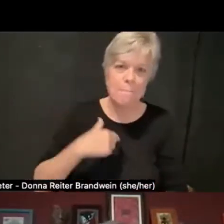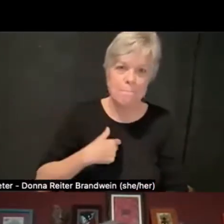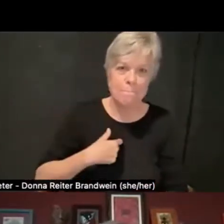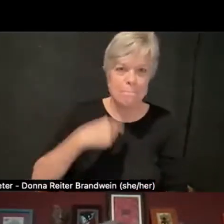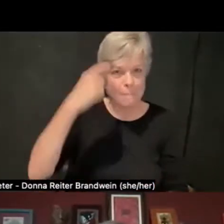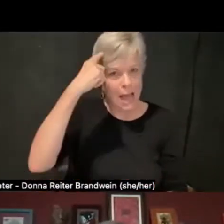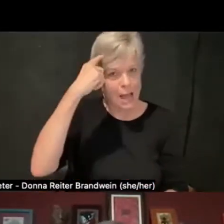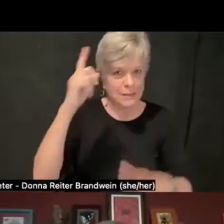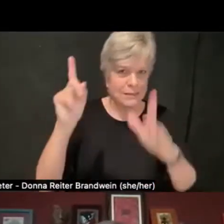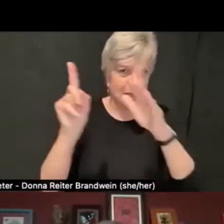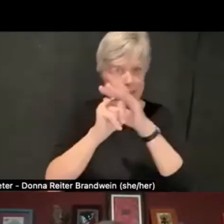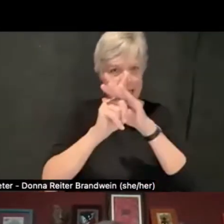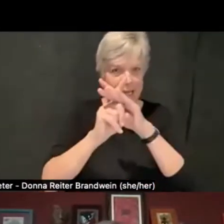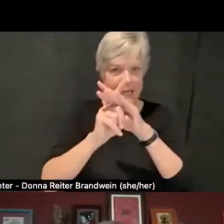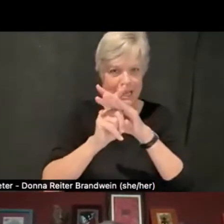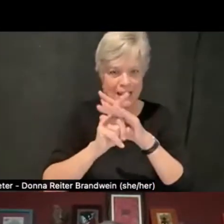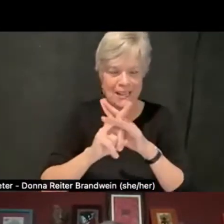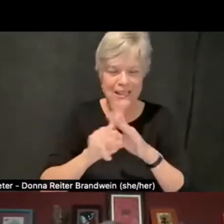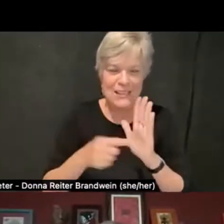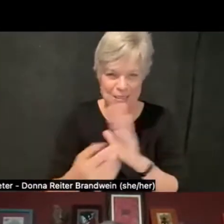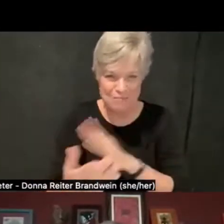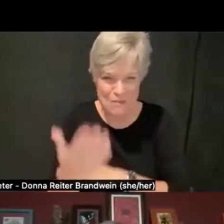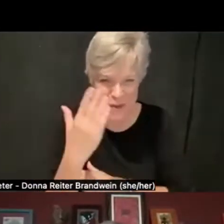as I was thinking about this conversation. I just wanna share those